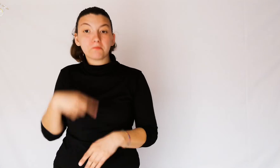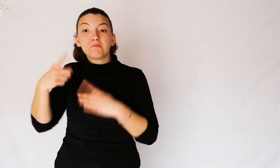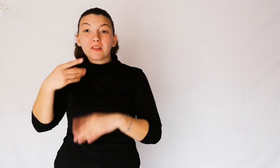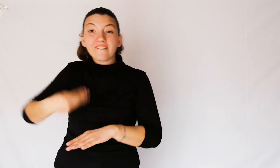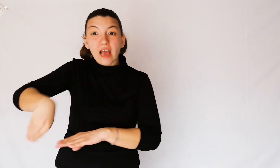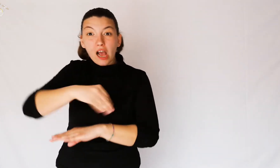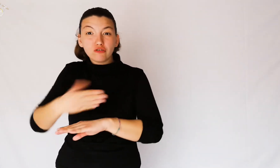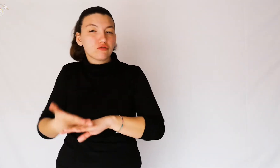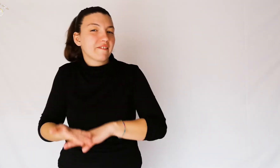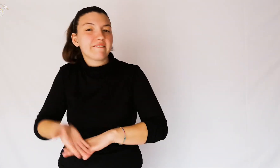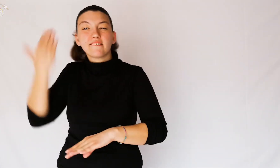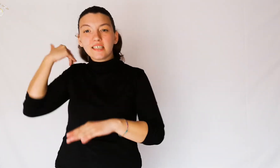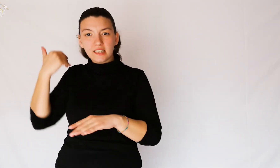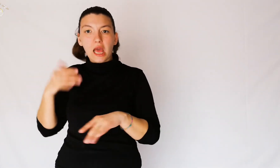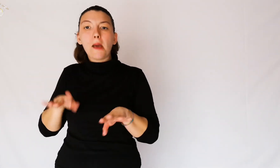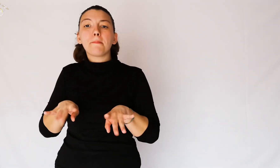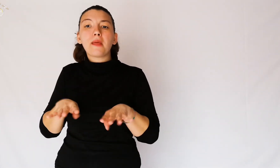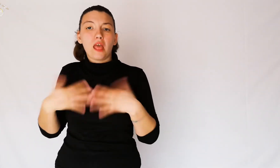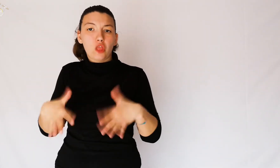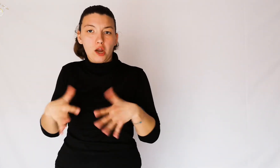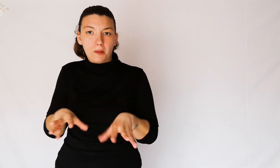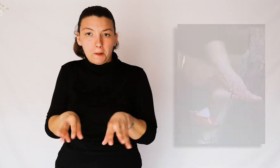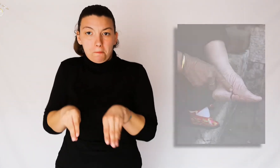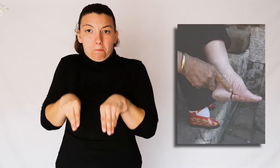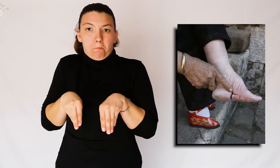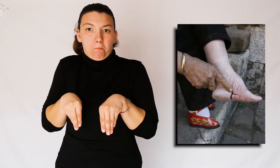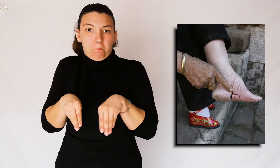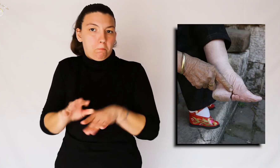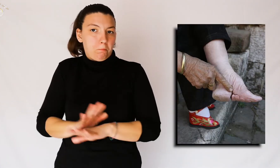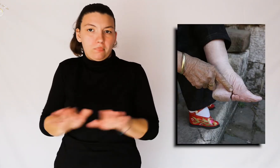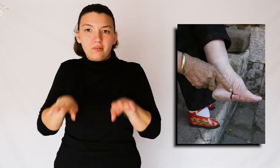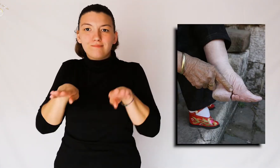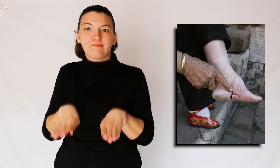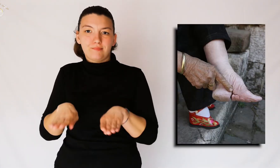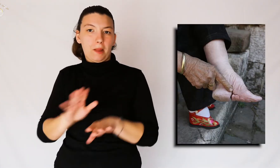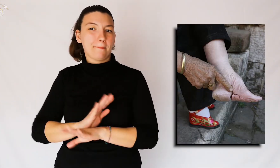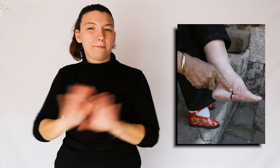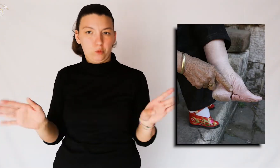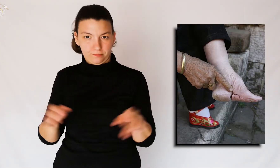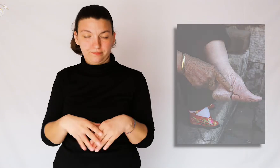Once the bandage was finished, the feet were now deformed.